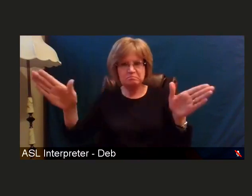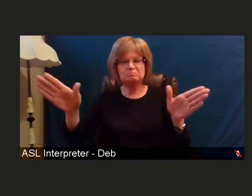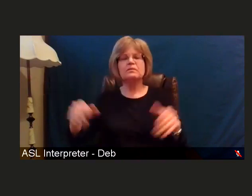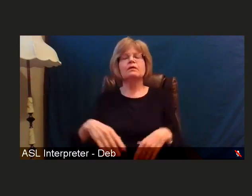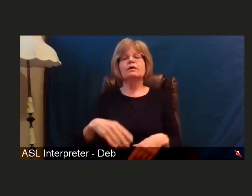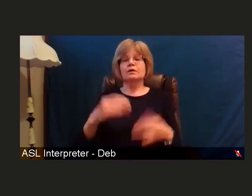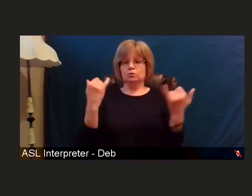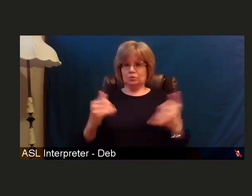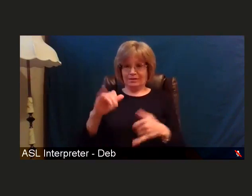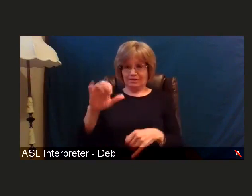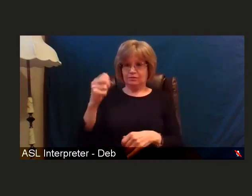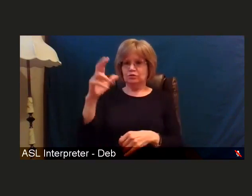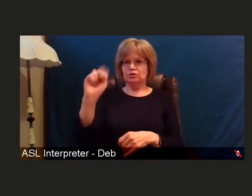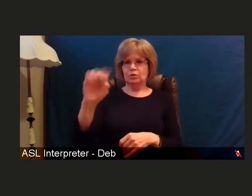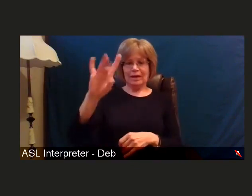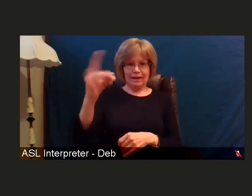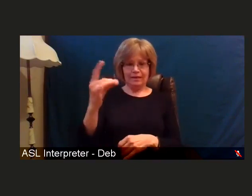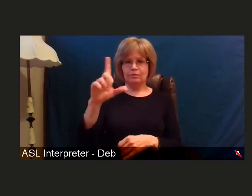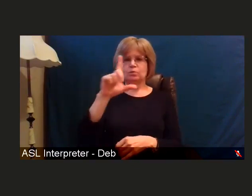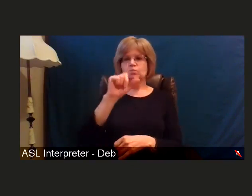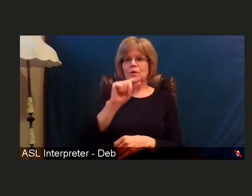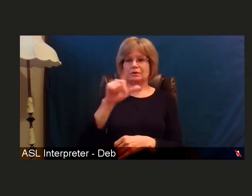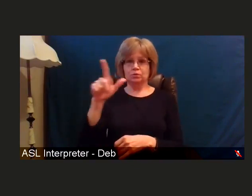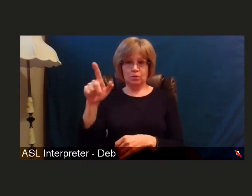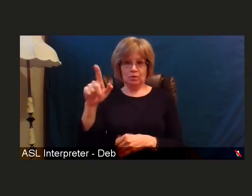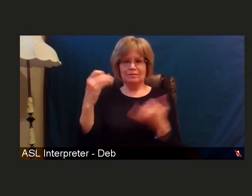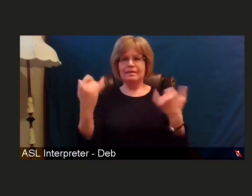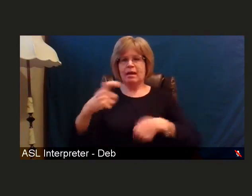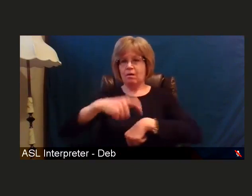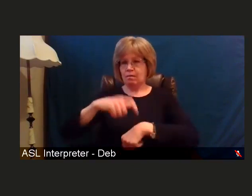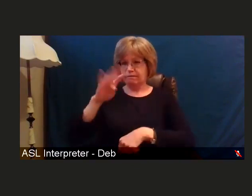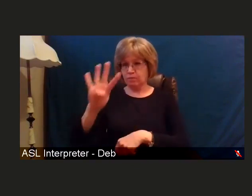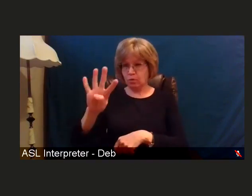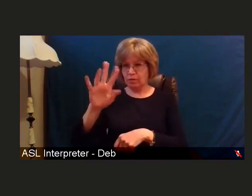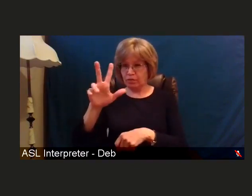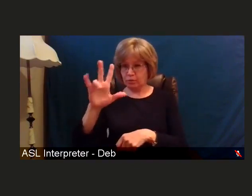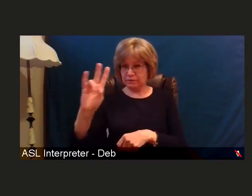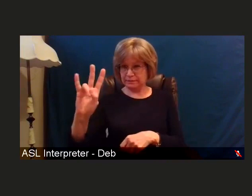it is now four 4:37, and I share that with you because